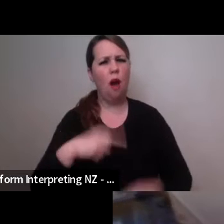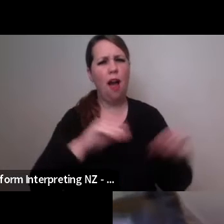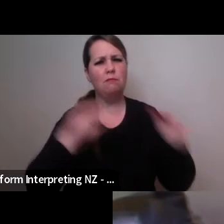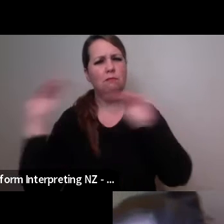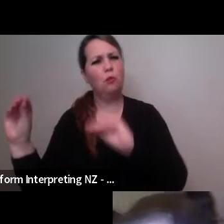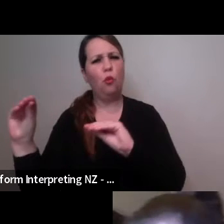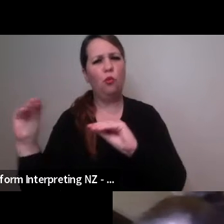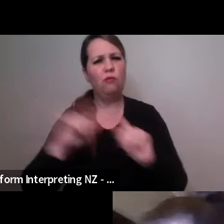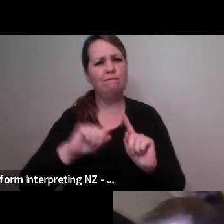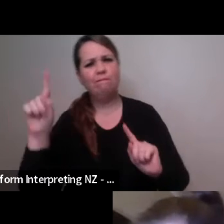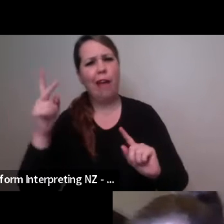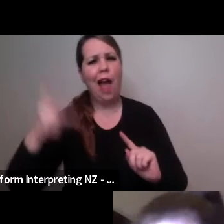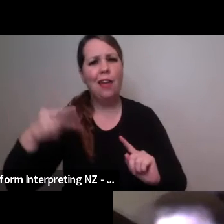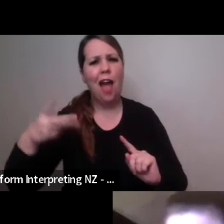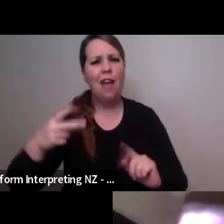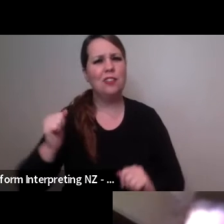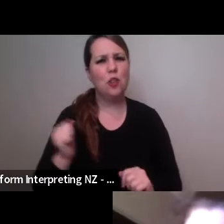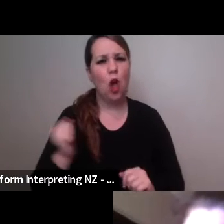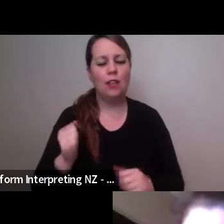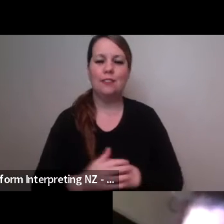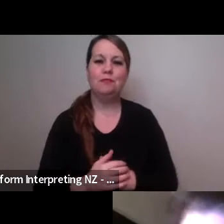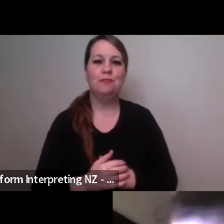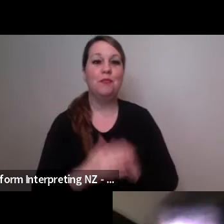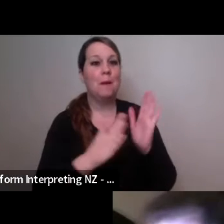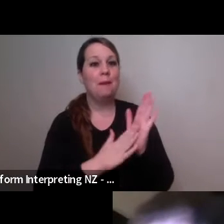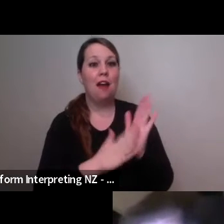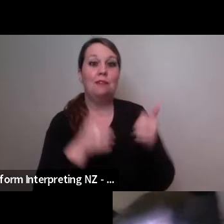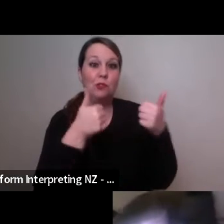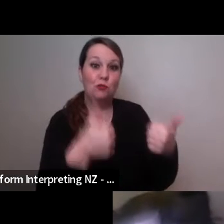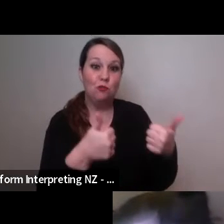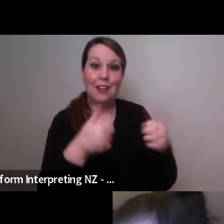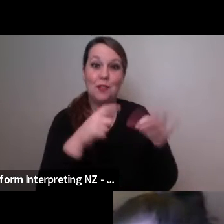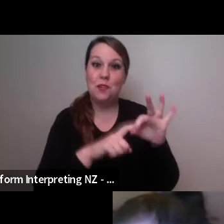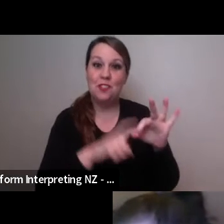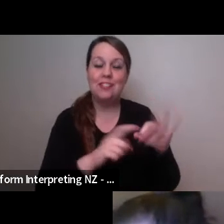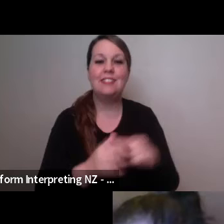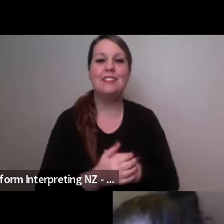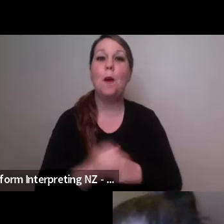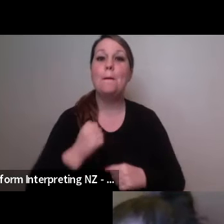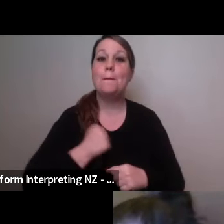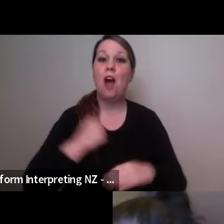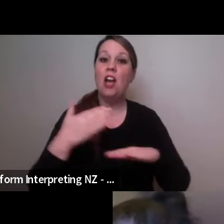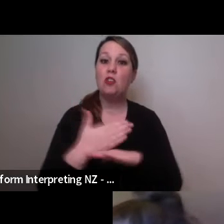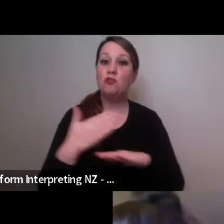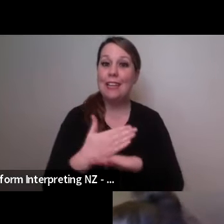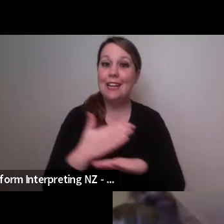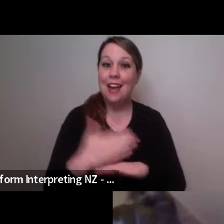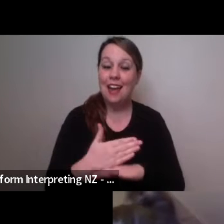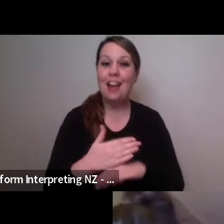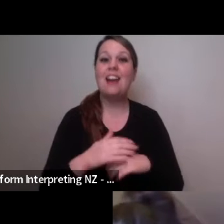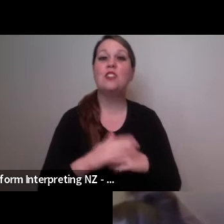Hmm, great question.Yeah so my career did take me to the US of A to America.